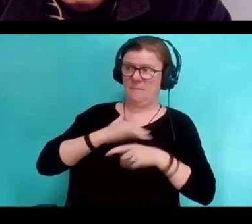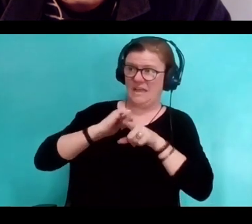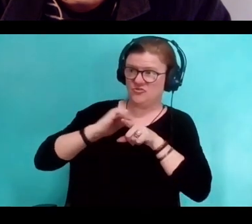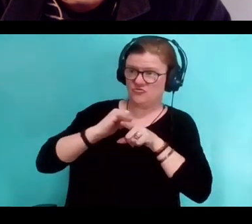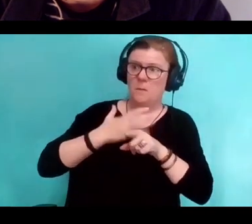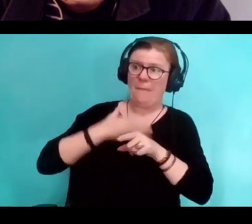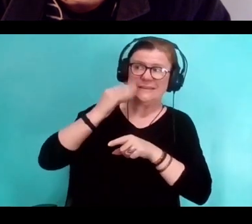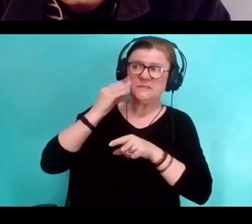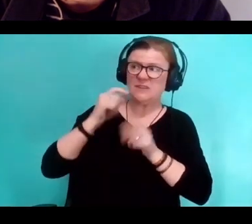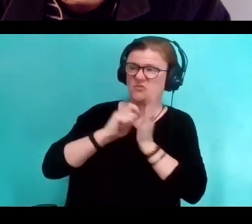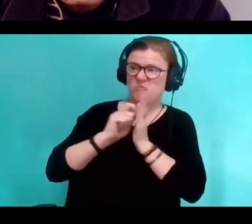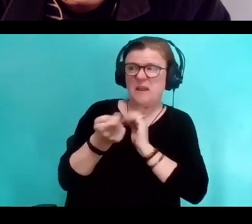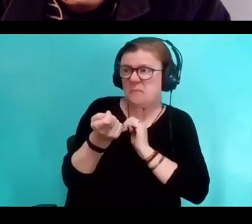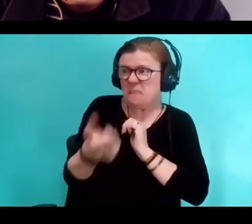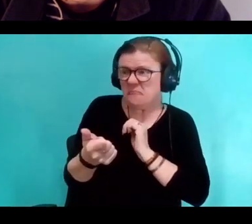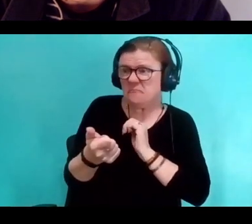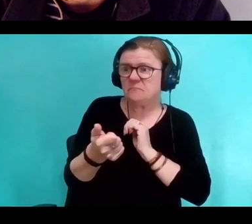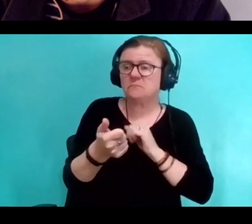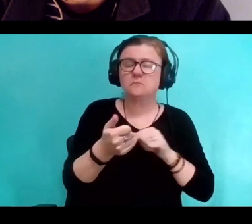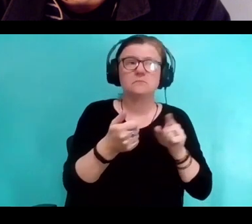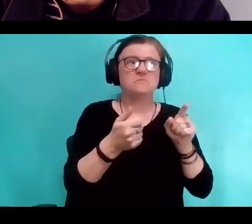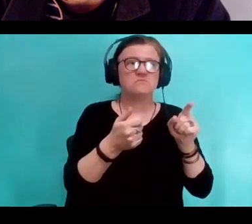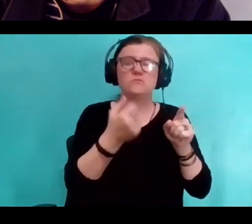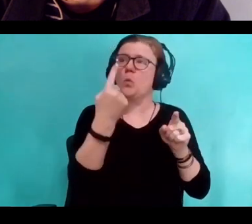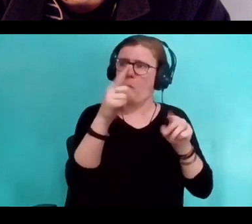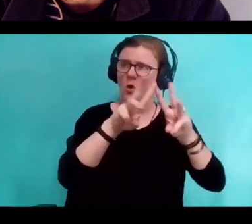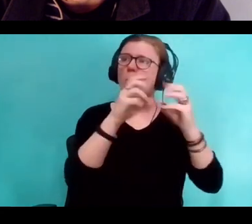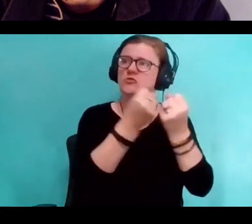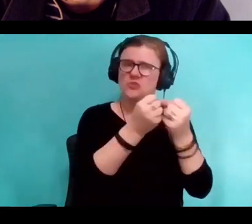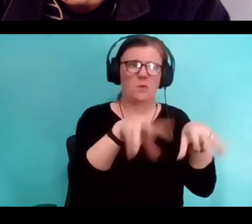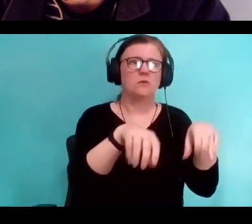I took a workshop with a very brilliant novelist Goldie Goldbloom,